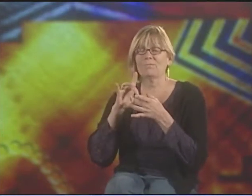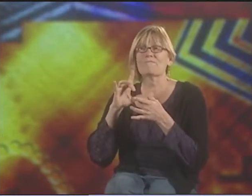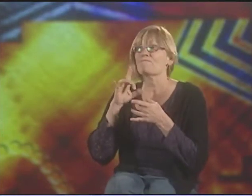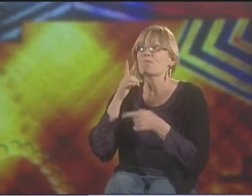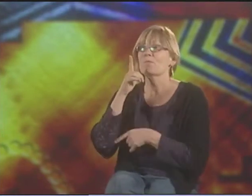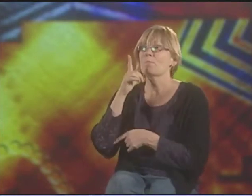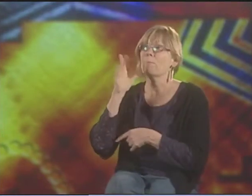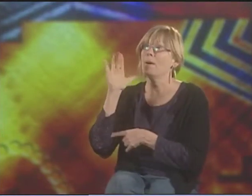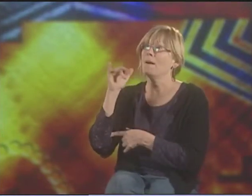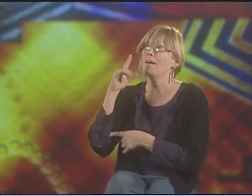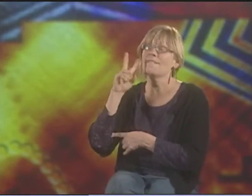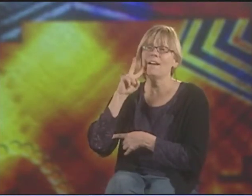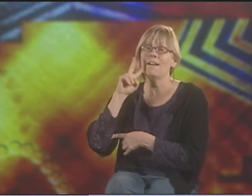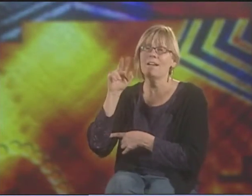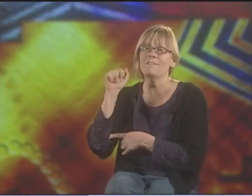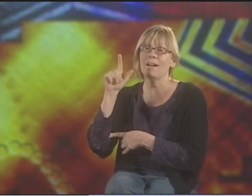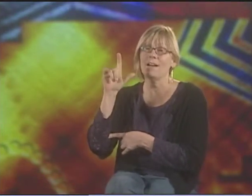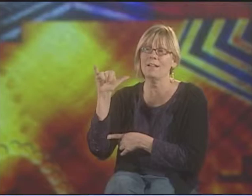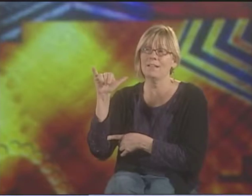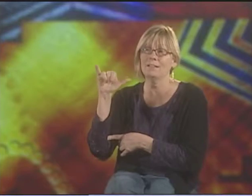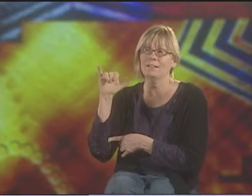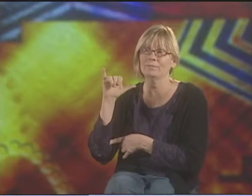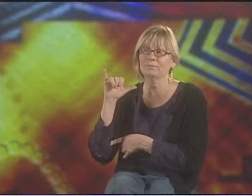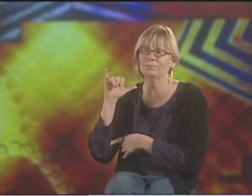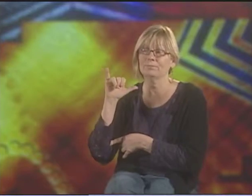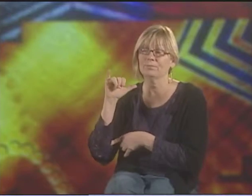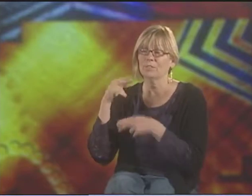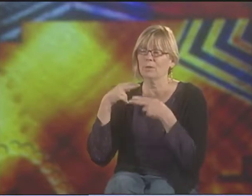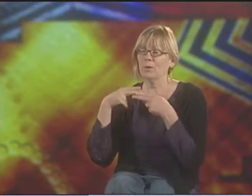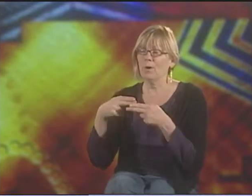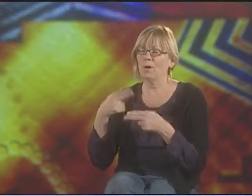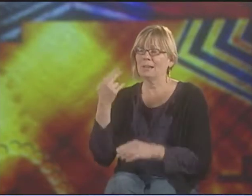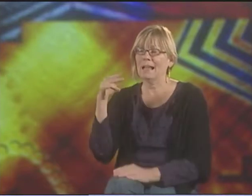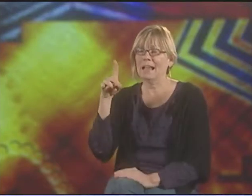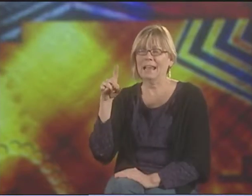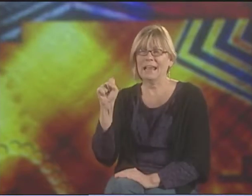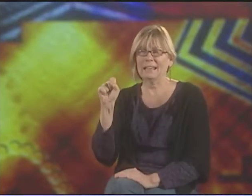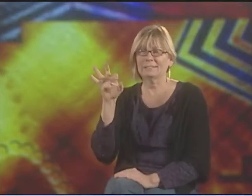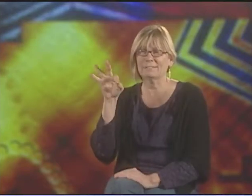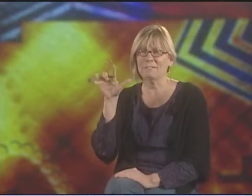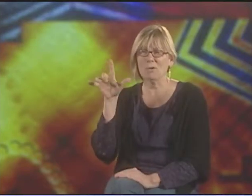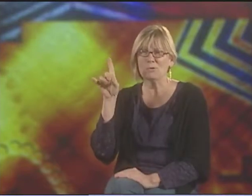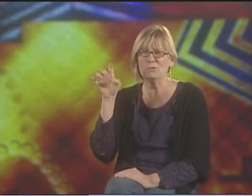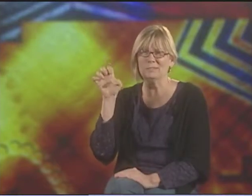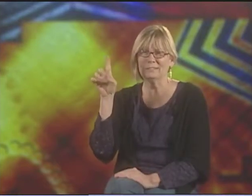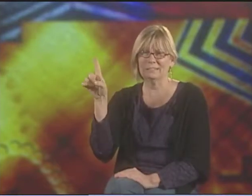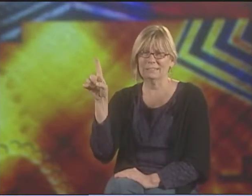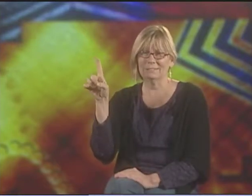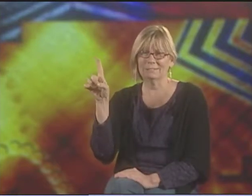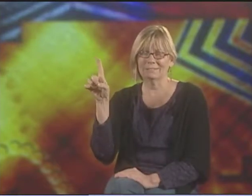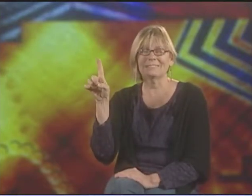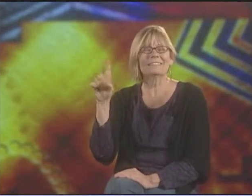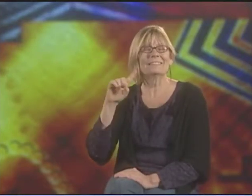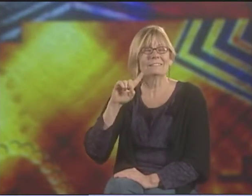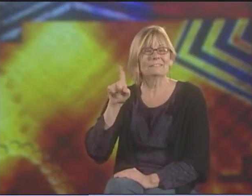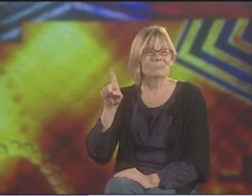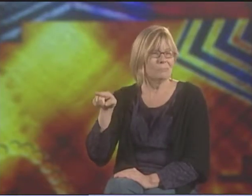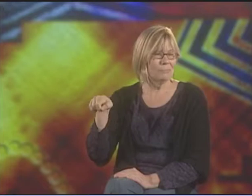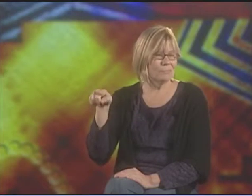YEAH, THERE'S ONE POEM BY VALLI CALLED "HANDS FOLDED."